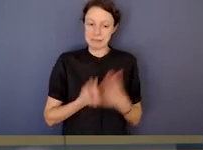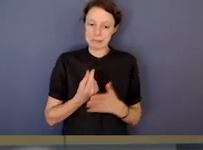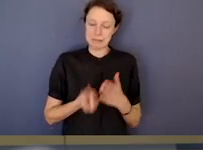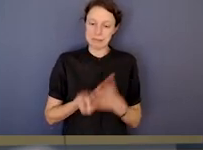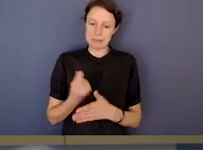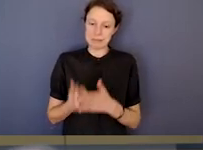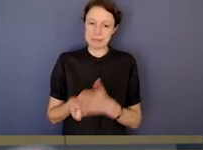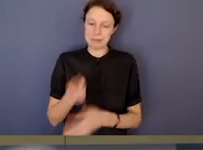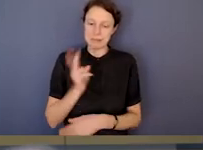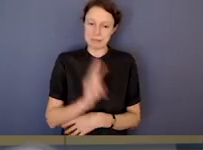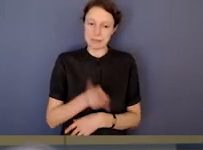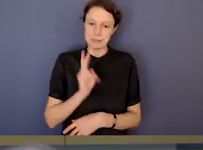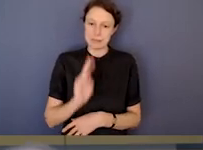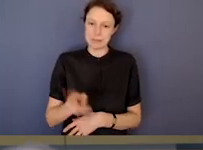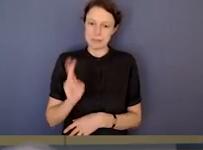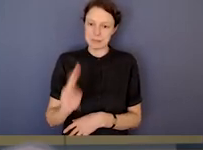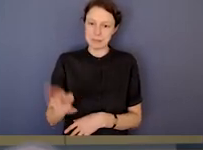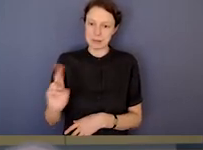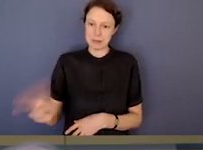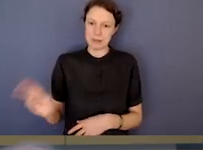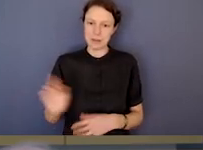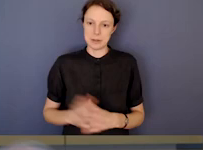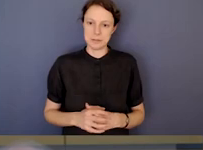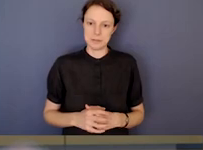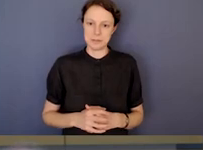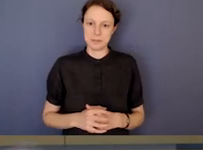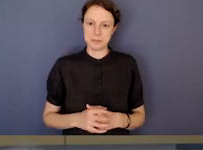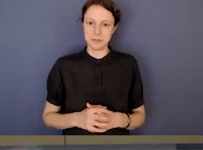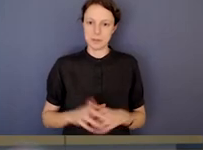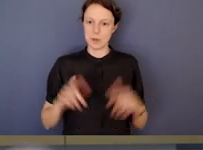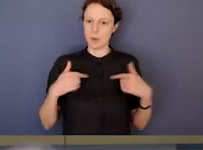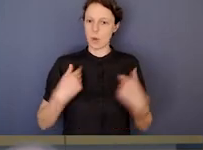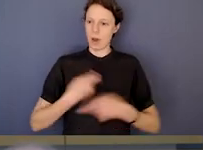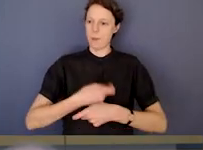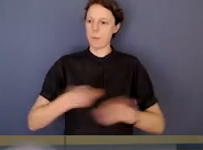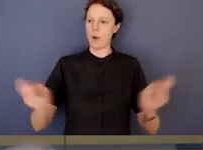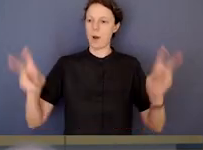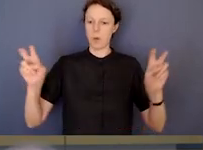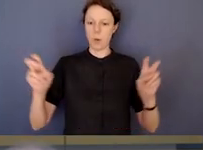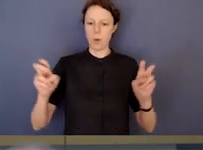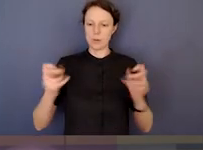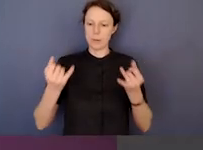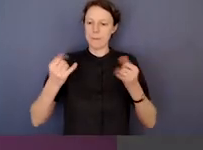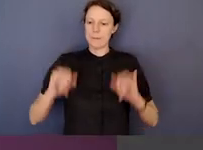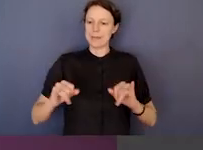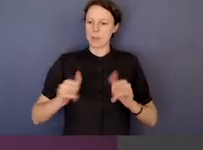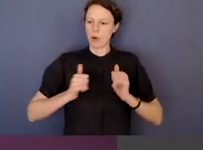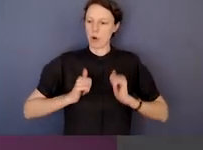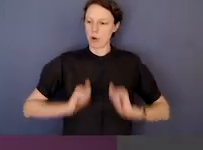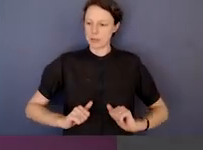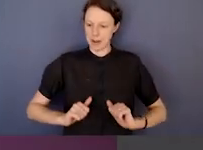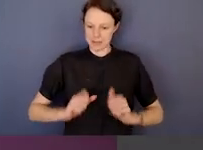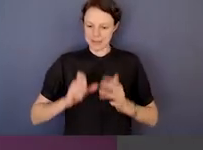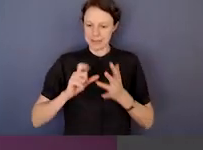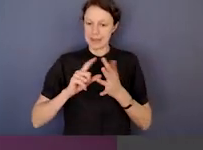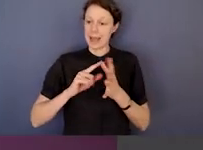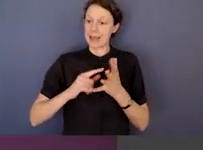those themes just come through time and time again. So I put out a, I called it the misconduct case book last year.